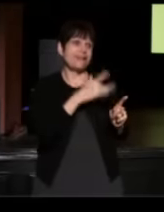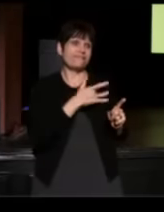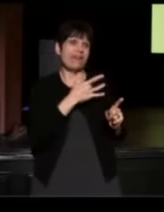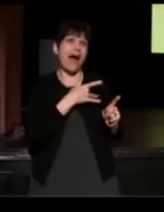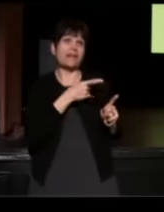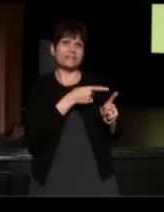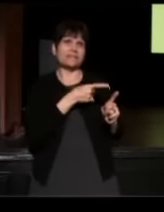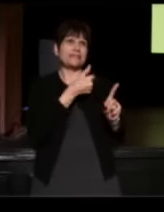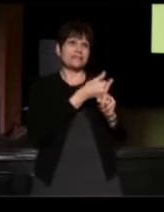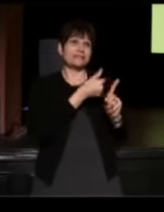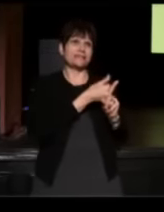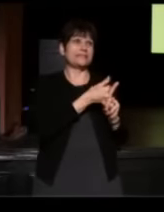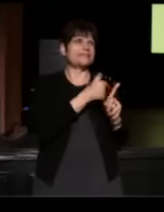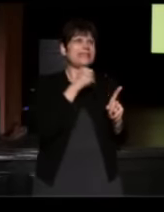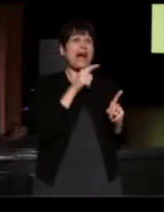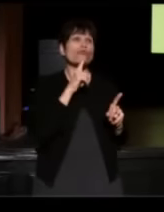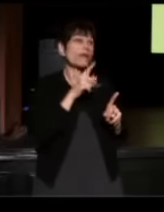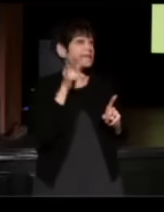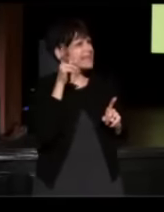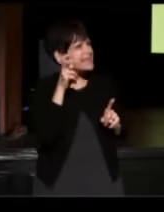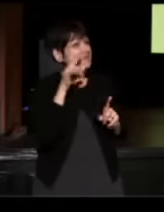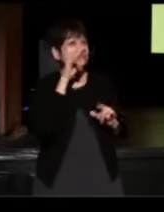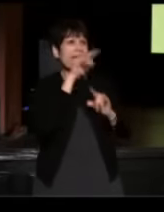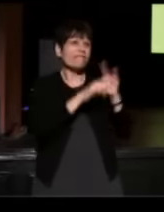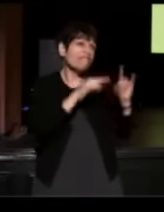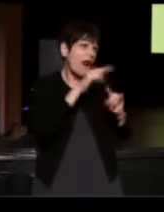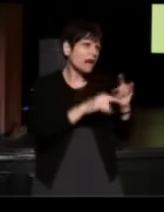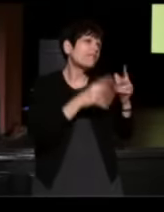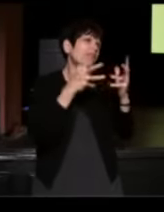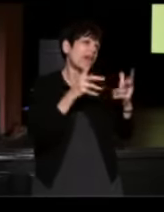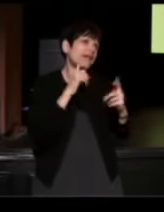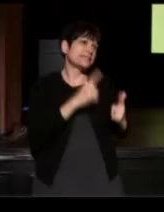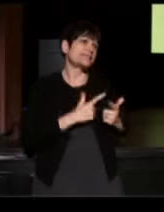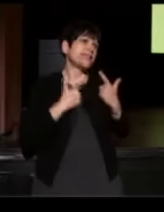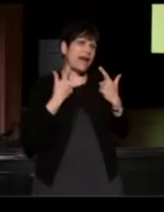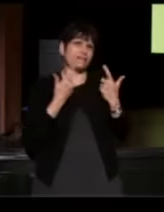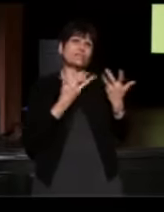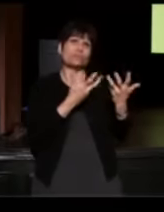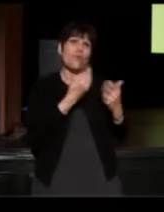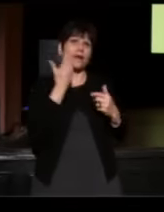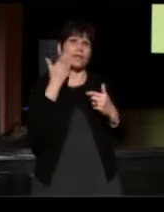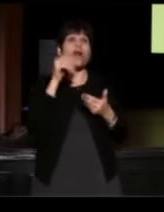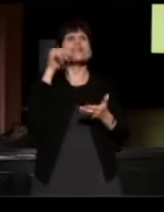not really listened to and made fun of a lot in his life and she wanted those to be with him.